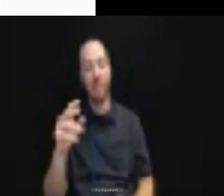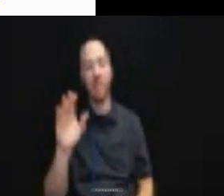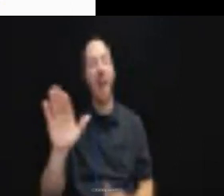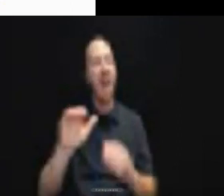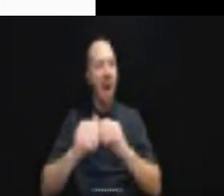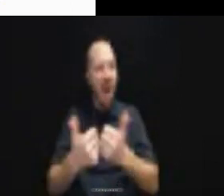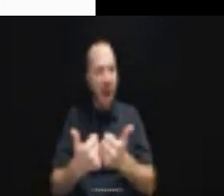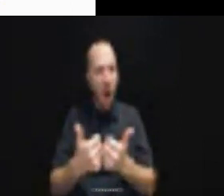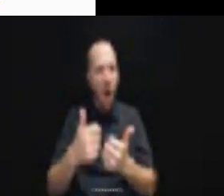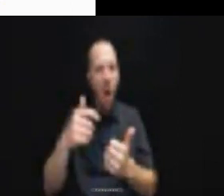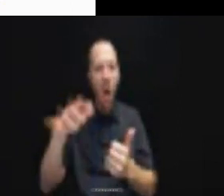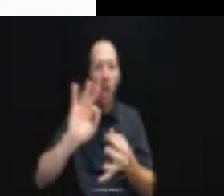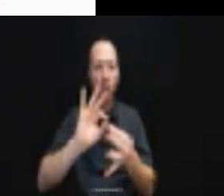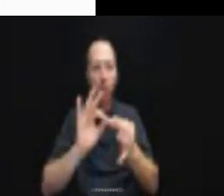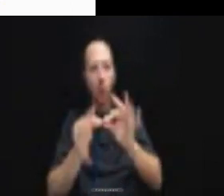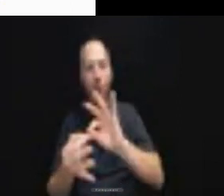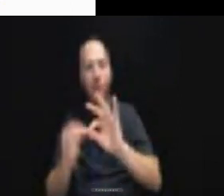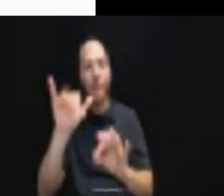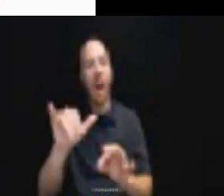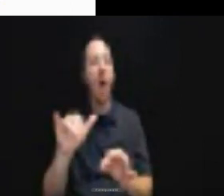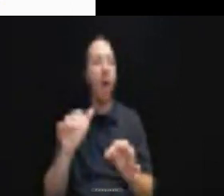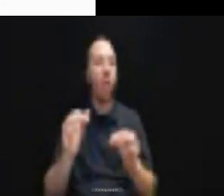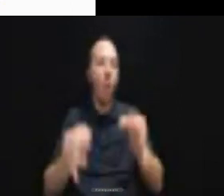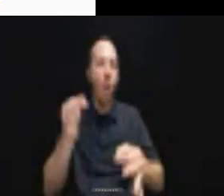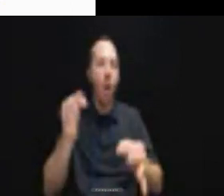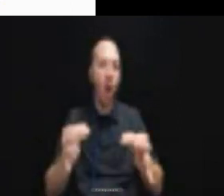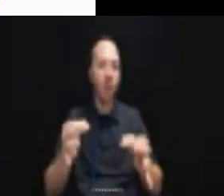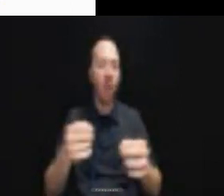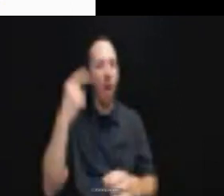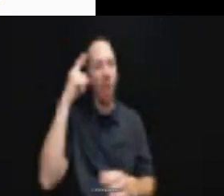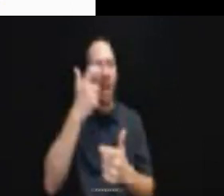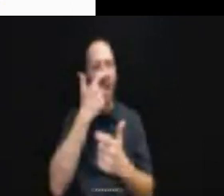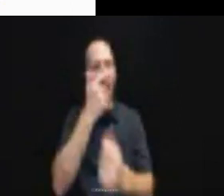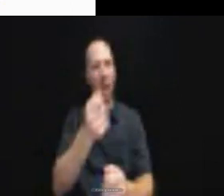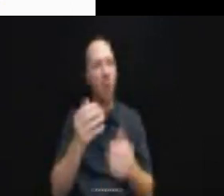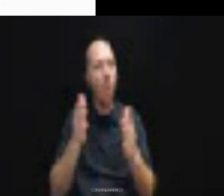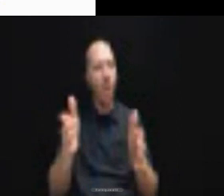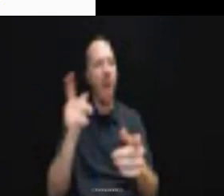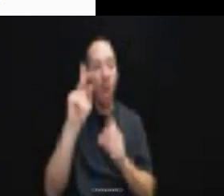So we thought this would be an interesting way to learn about or reinforce that knowledge